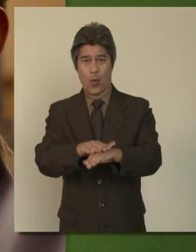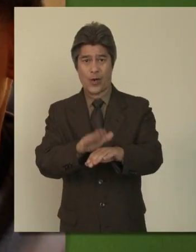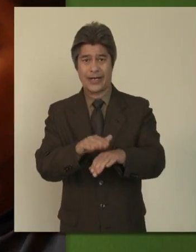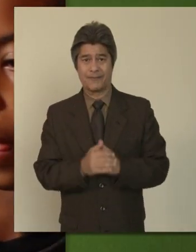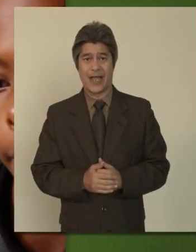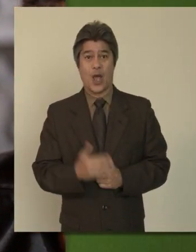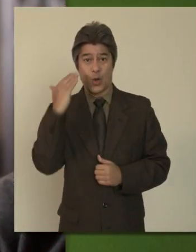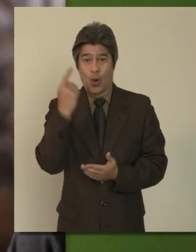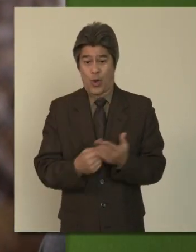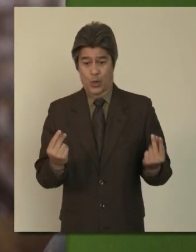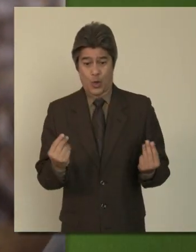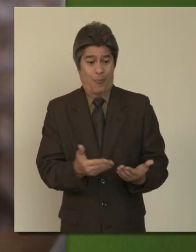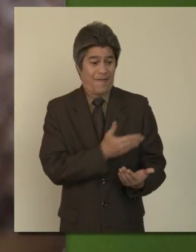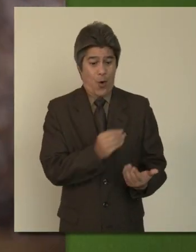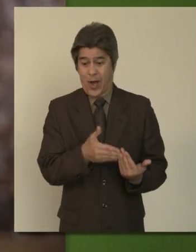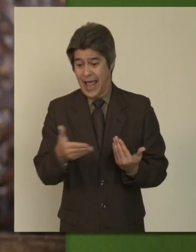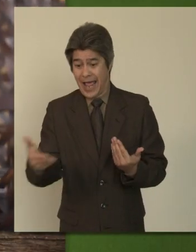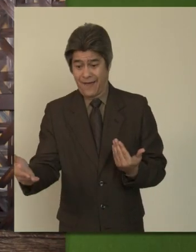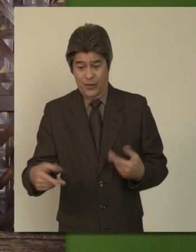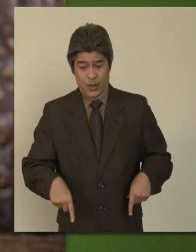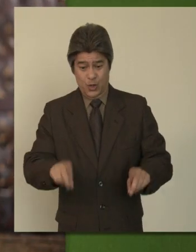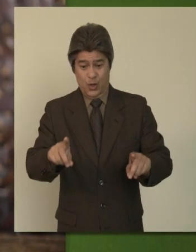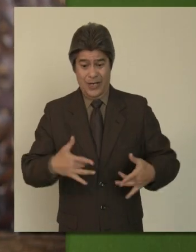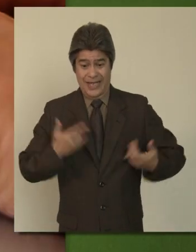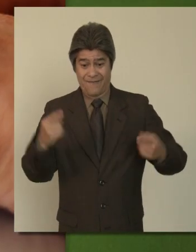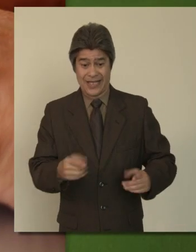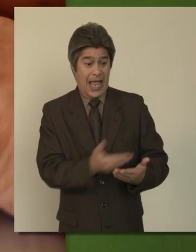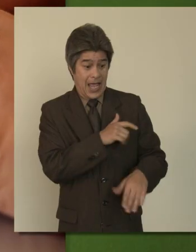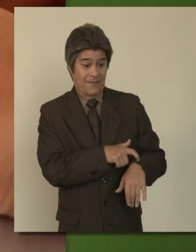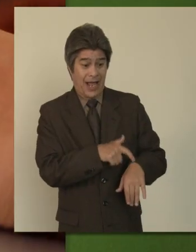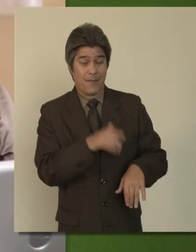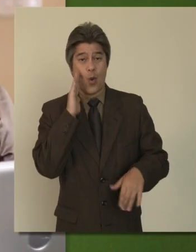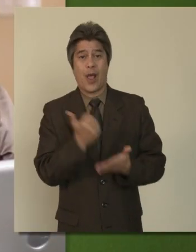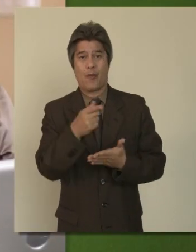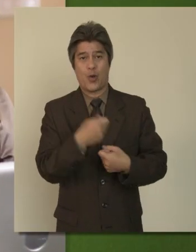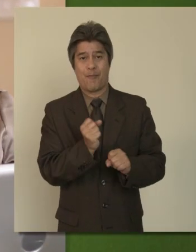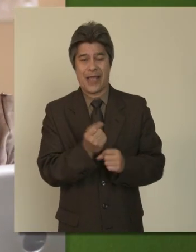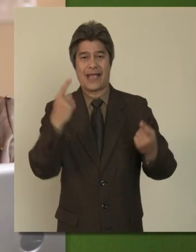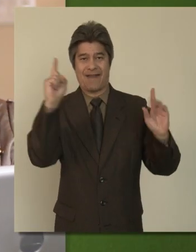Knowing what to do before, during and after these types of events, ahead of time, will help you make an effective plan.